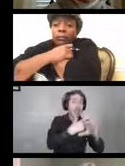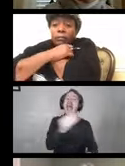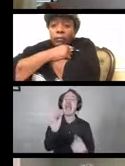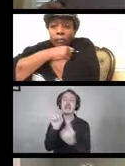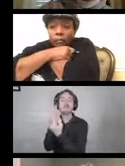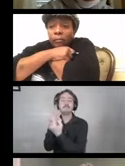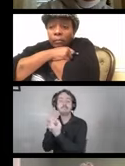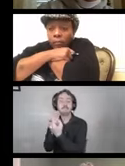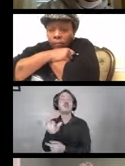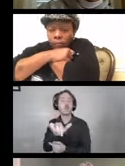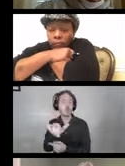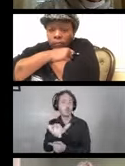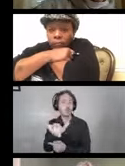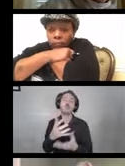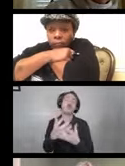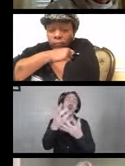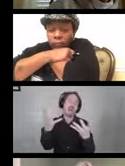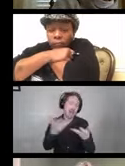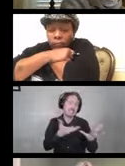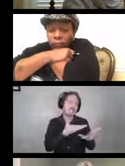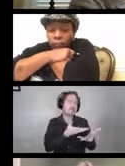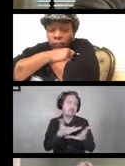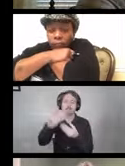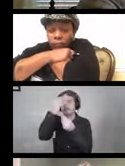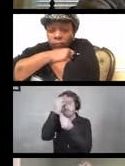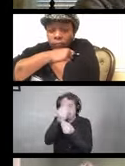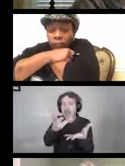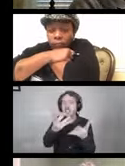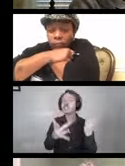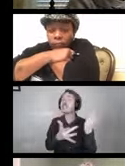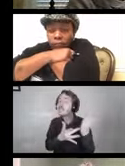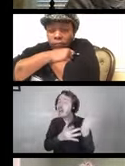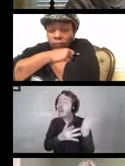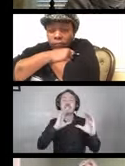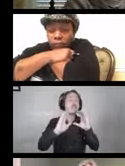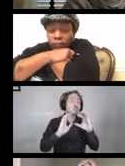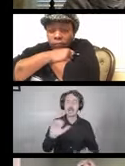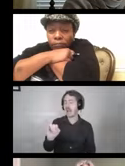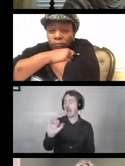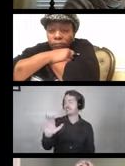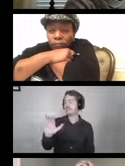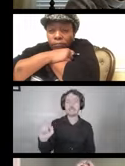So we do a lot in that space of information communication technology, ICT accessibility,